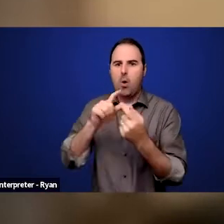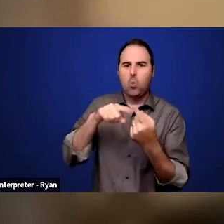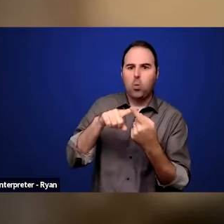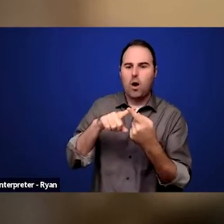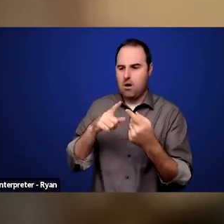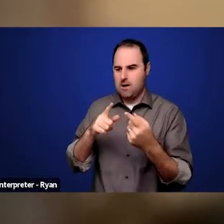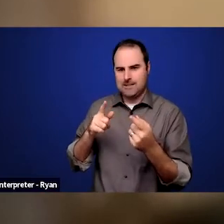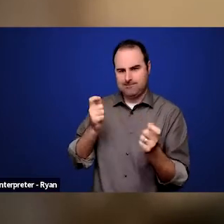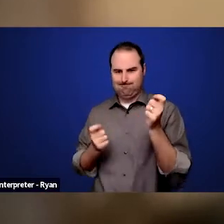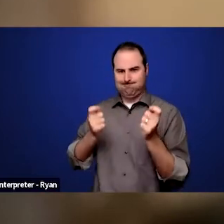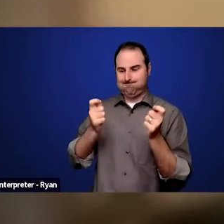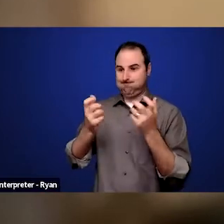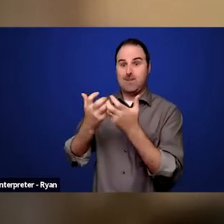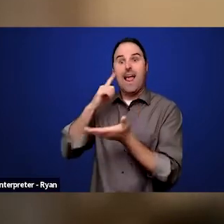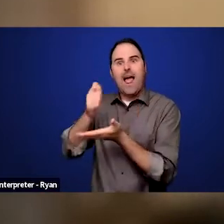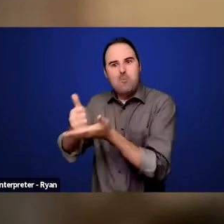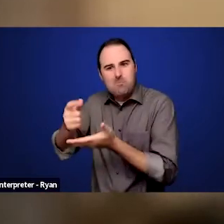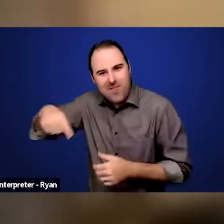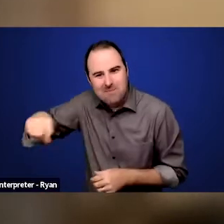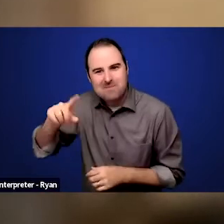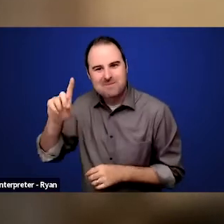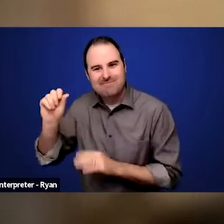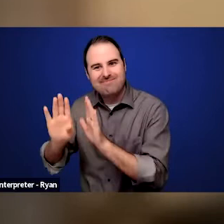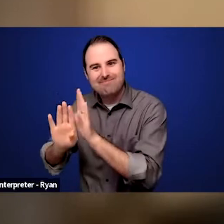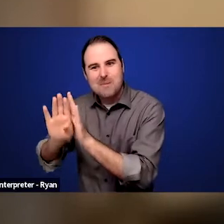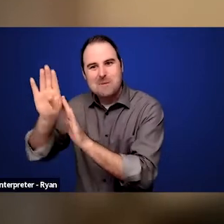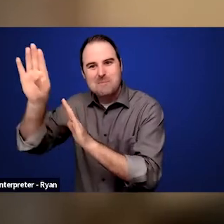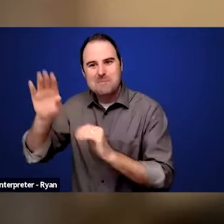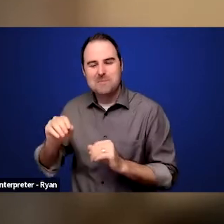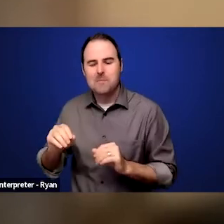that you think really move the needle on prioritizing accessibility,